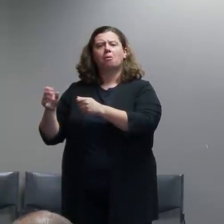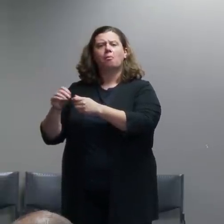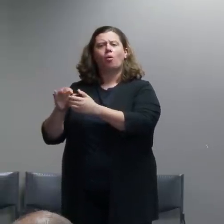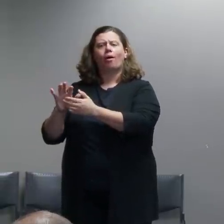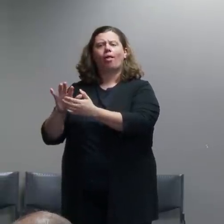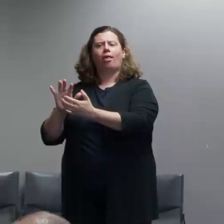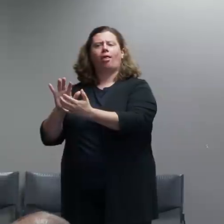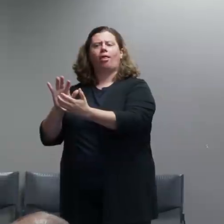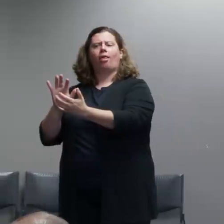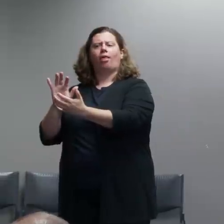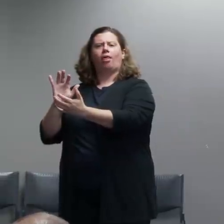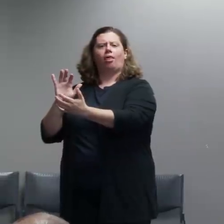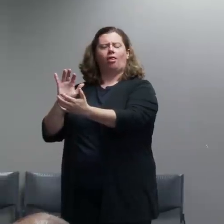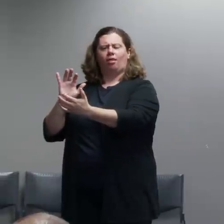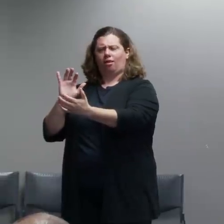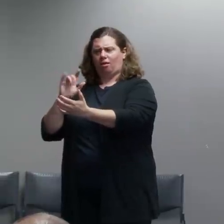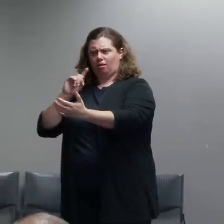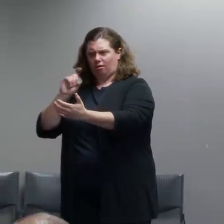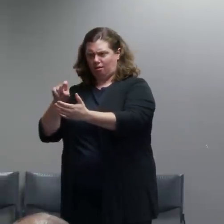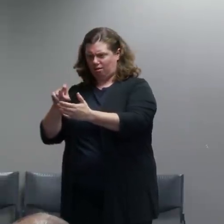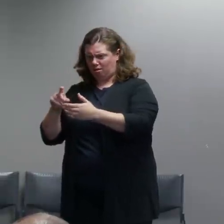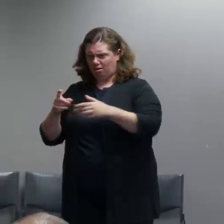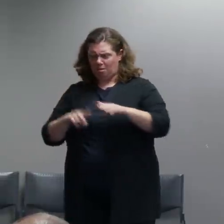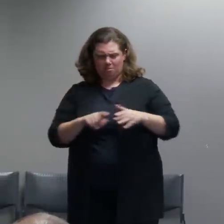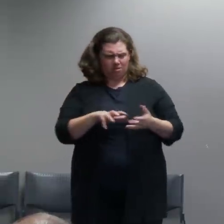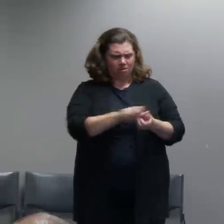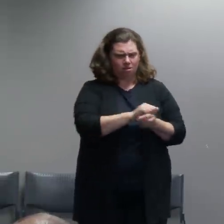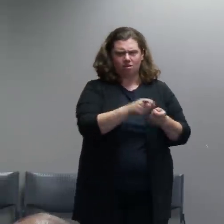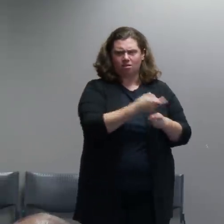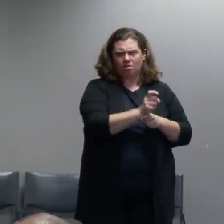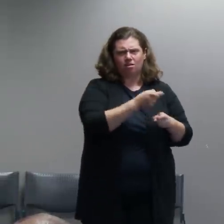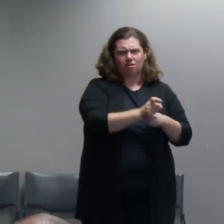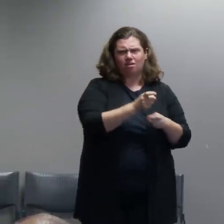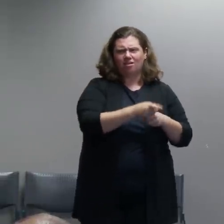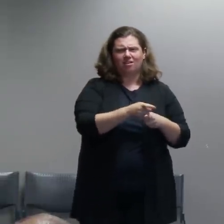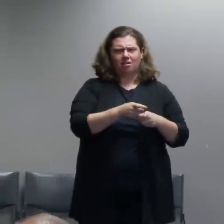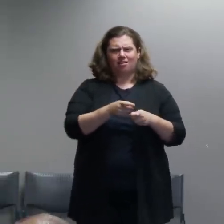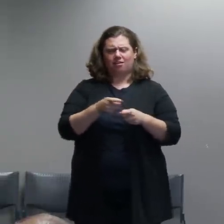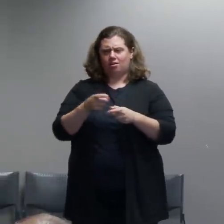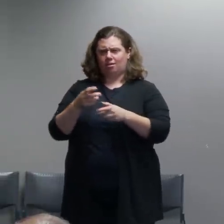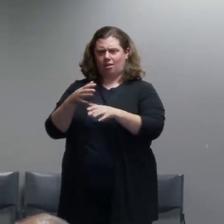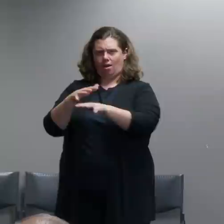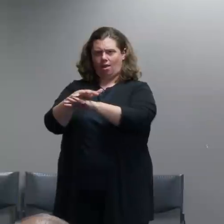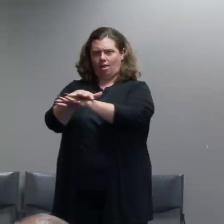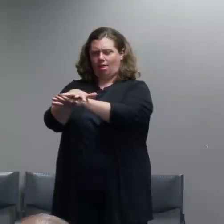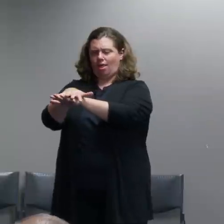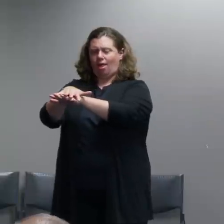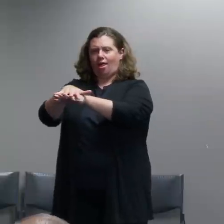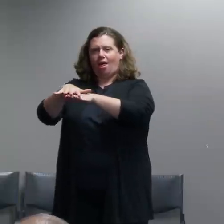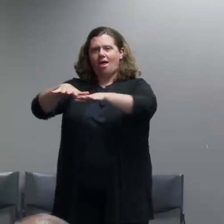are seeing more as agitators and we got into just a cycle of nightly attacks